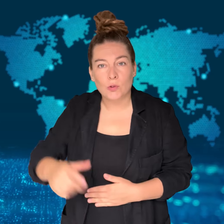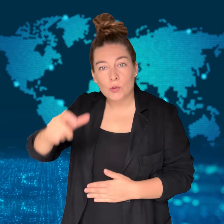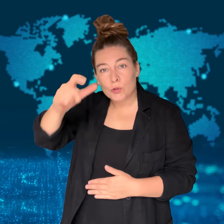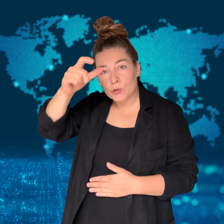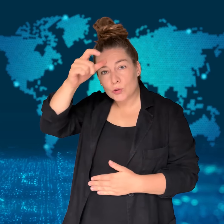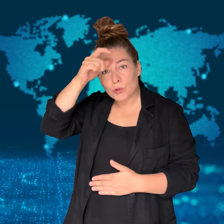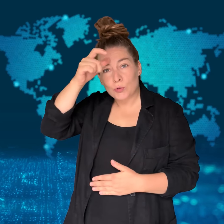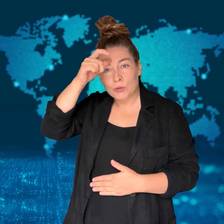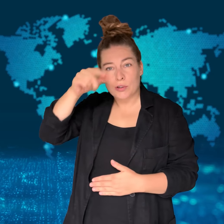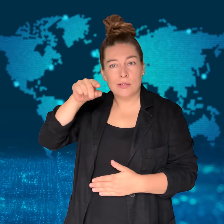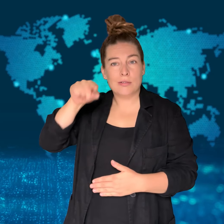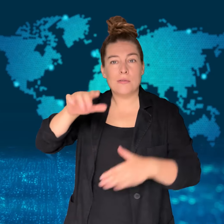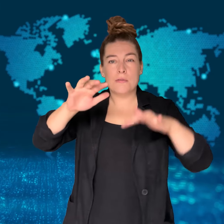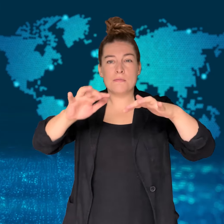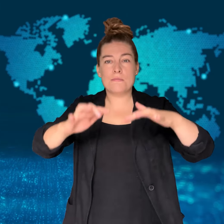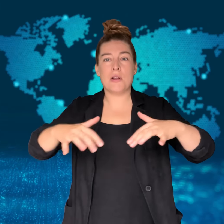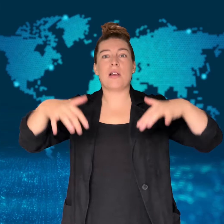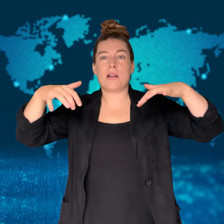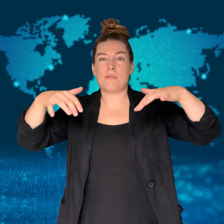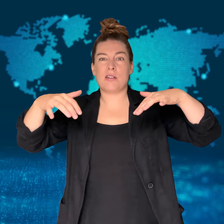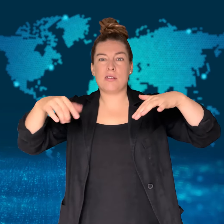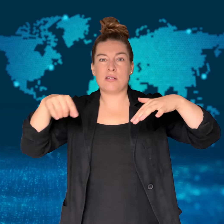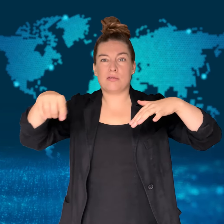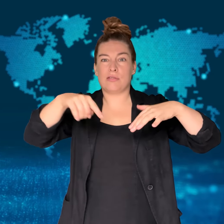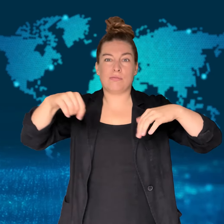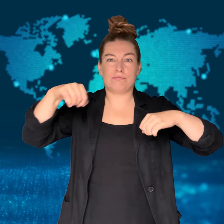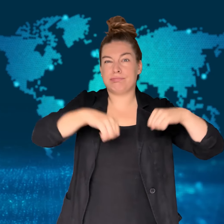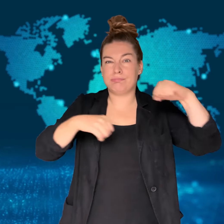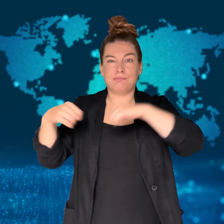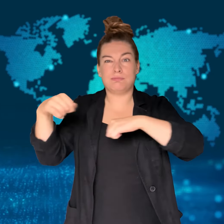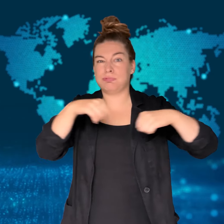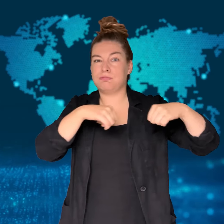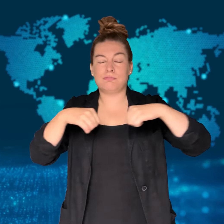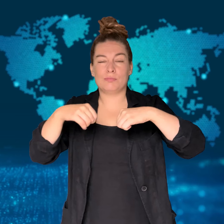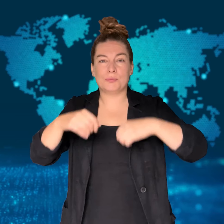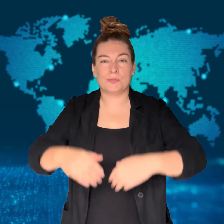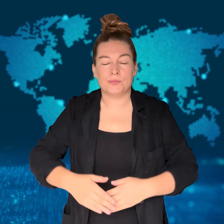TÃœRKIYE:: Fistfight in parliament